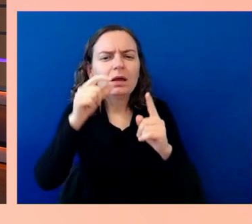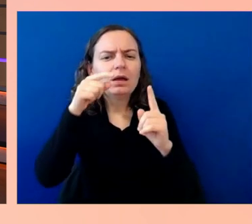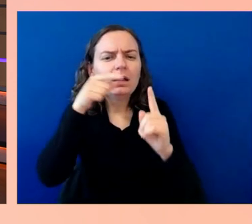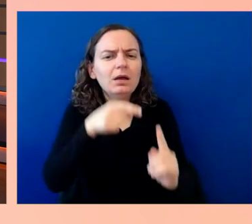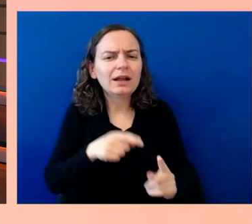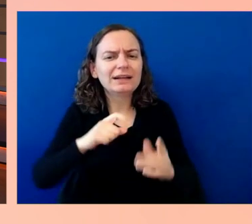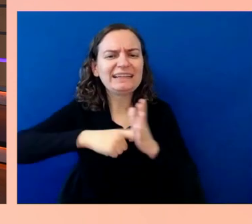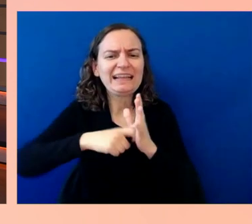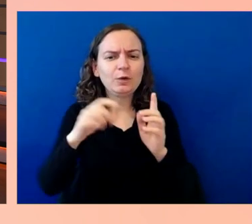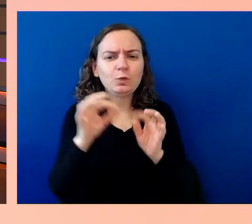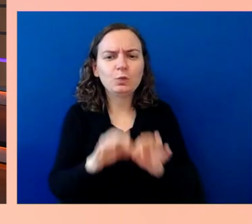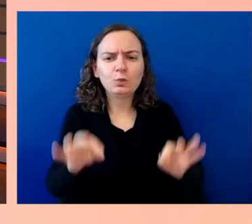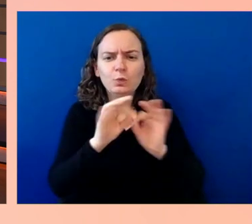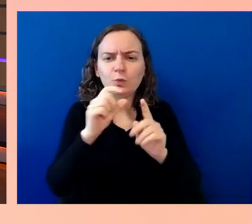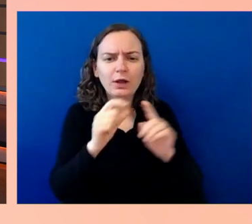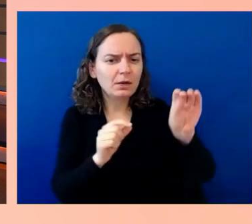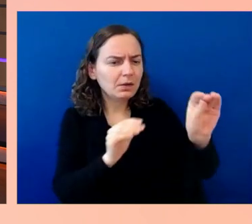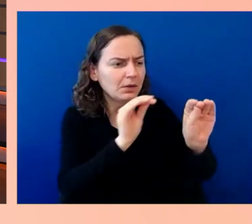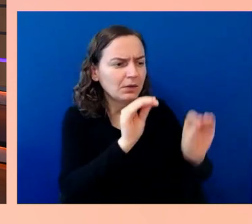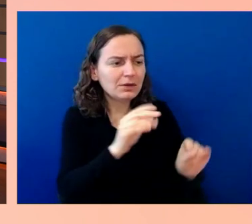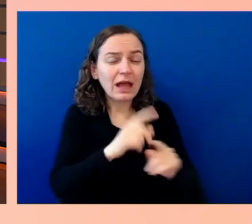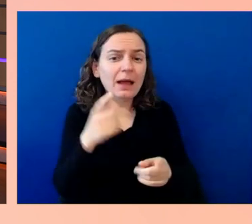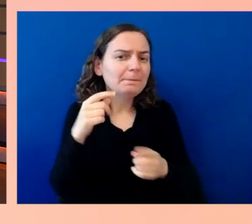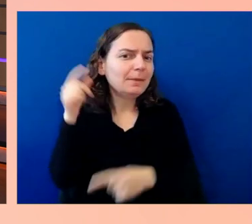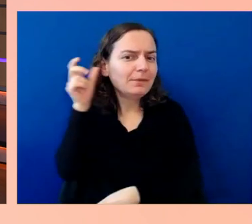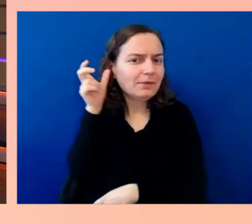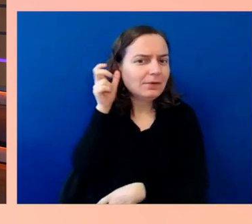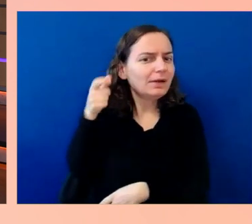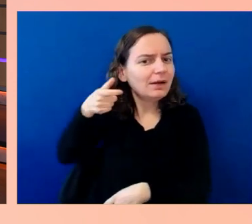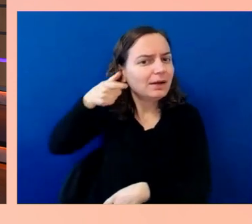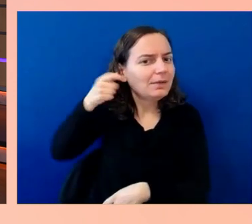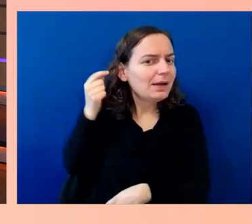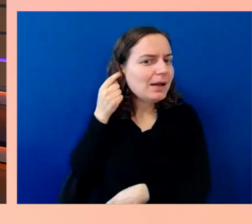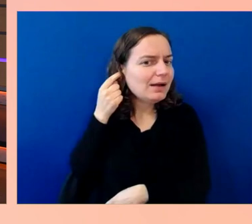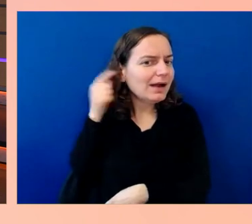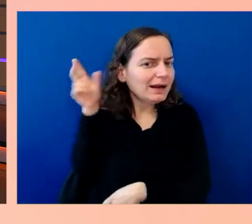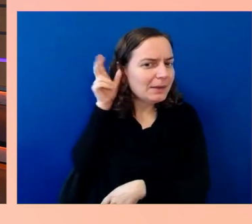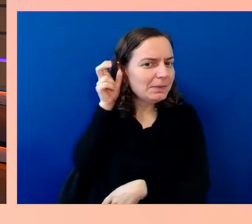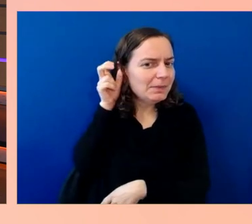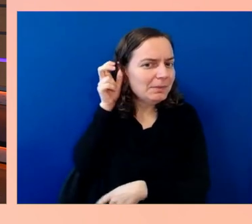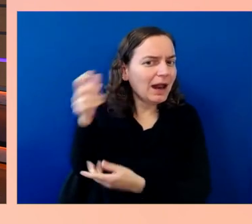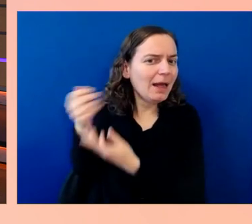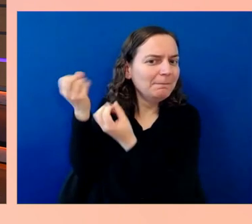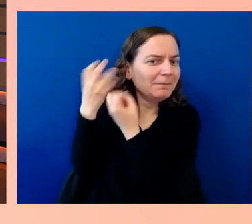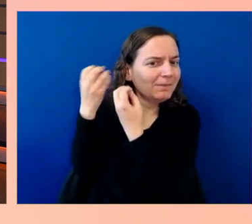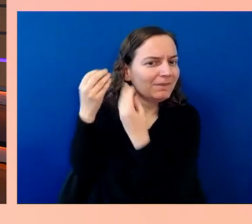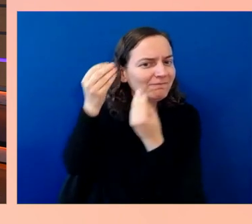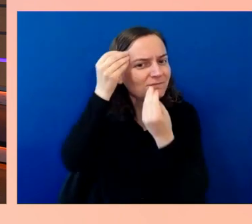While it was super-customized, we've been doing that for all other dyslexic folks who have been coming into the studio,